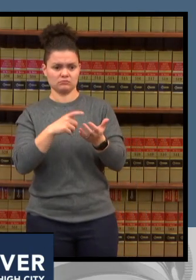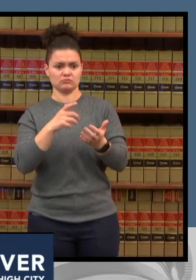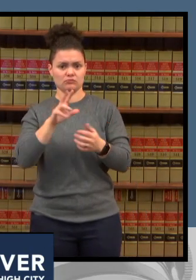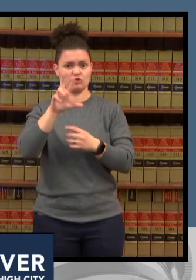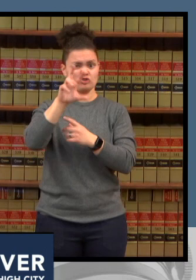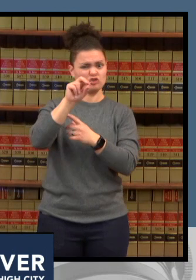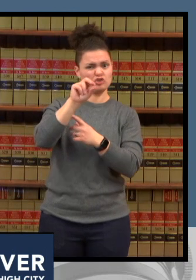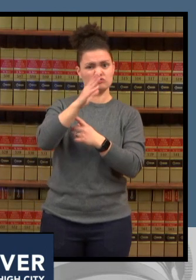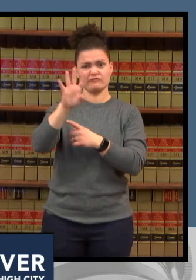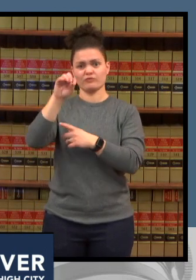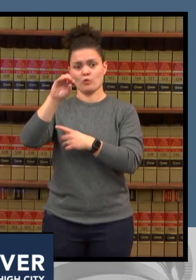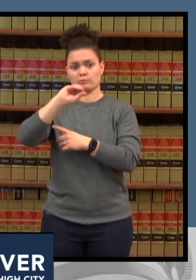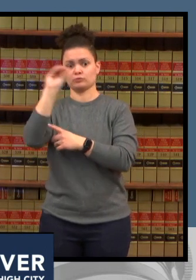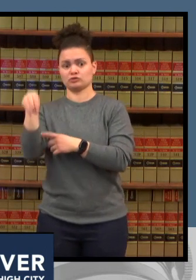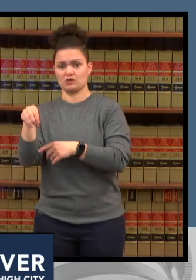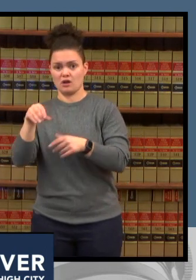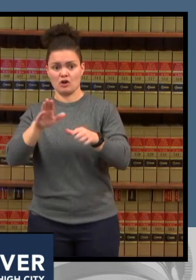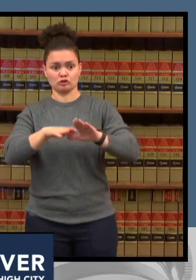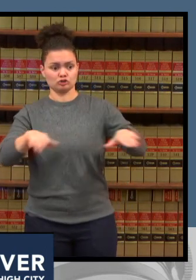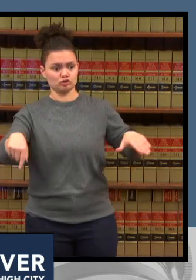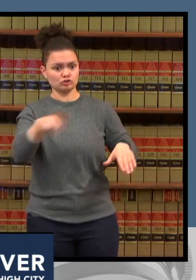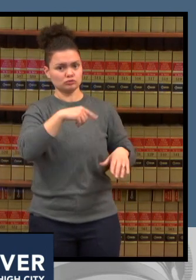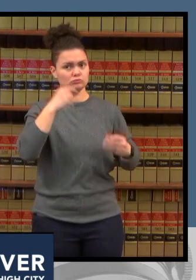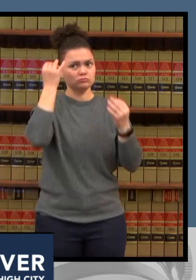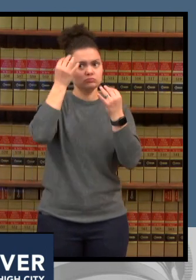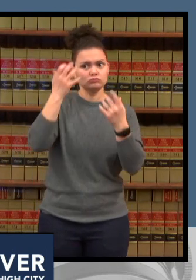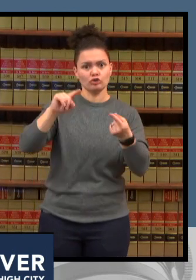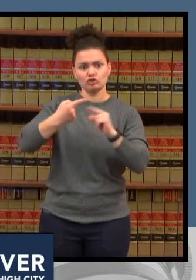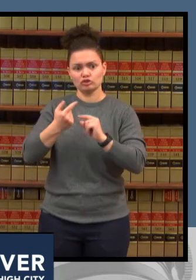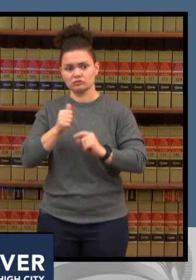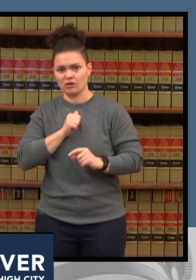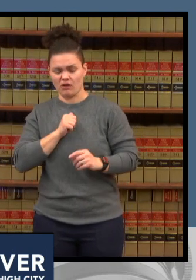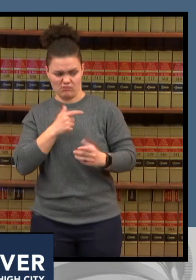the biggest antidote to that is keeping kids in school and keeping them in their normal routines